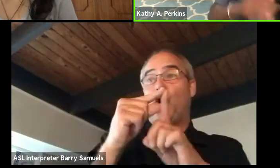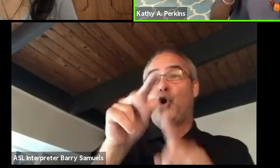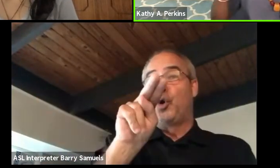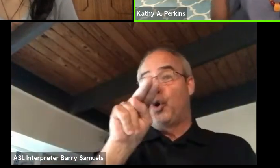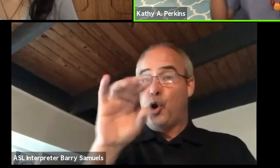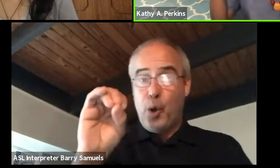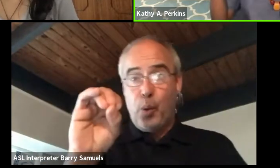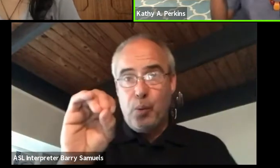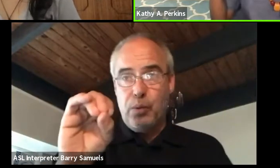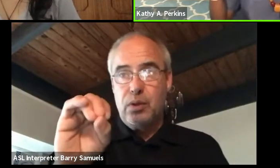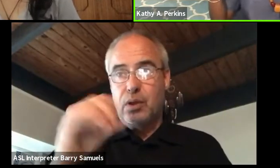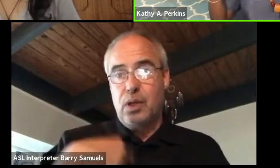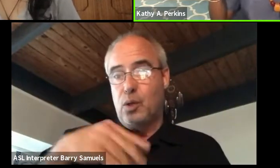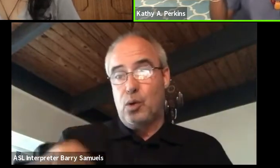I grew up hearing, no, all my life